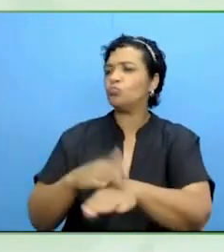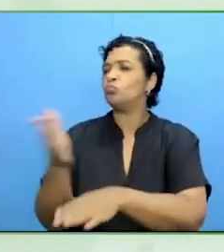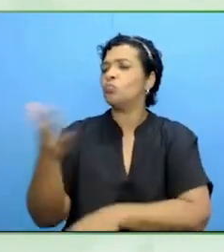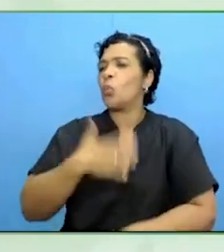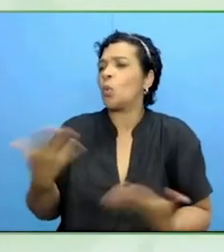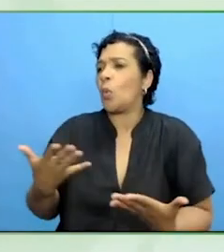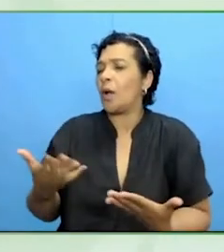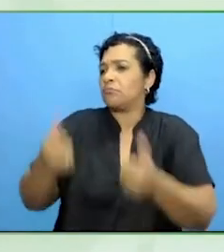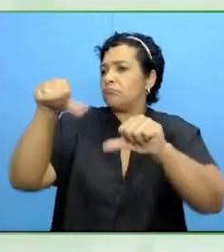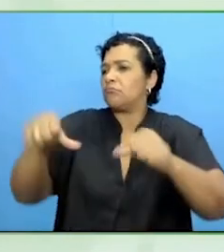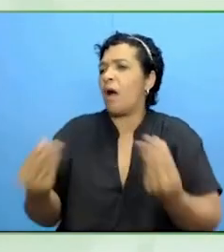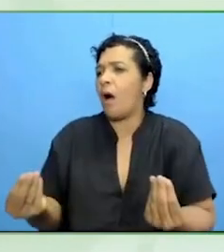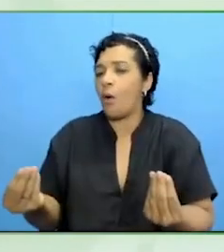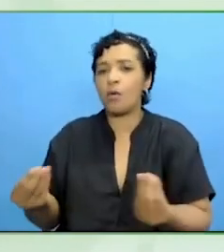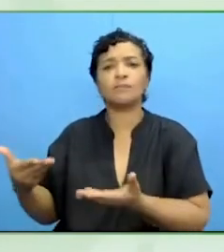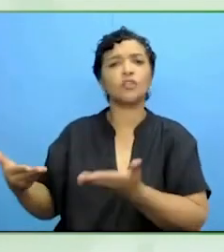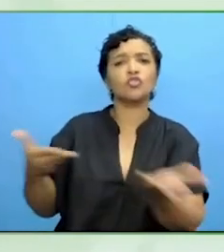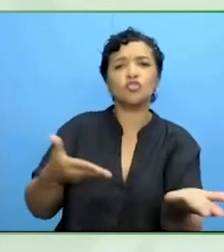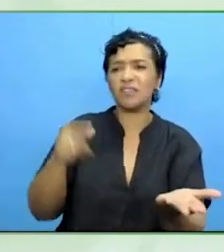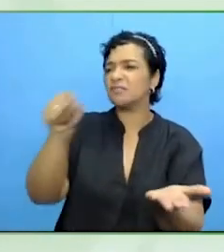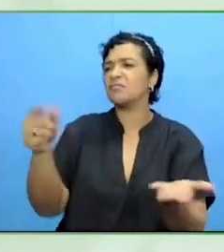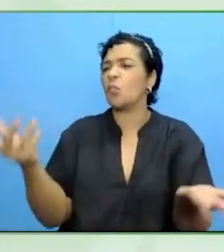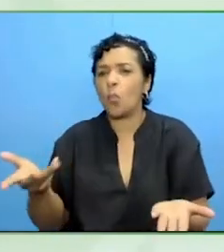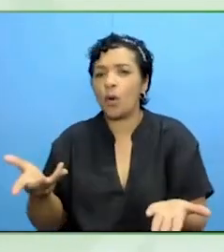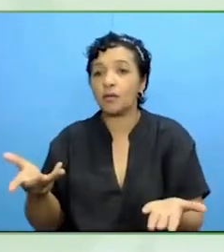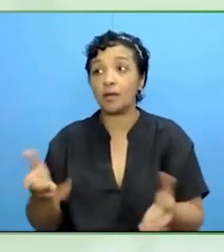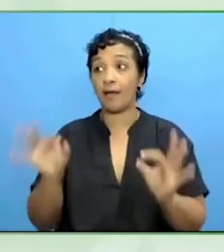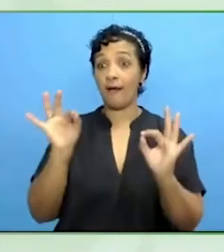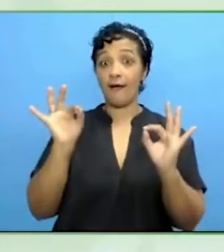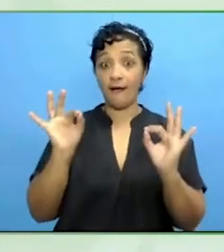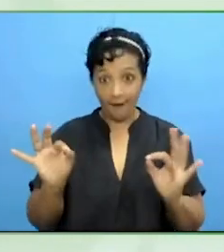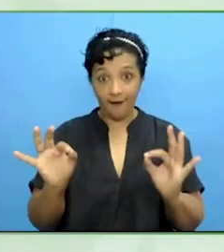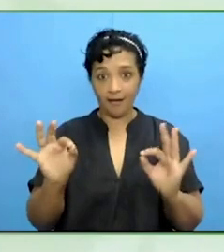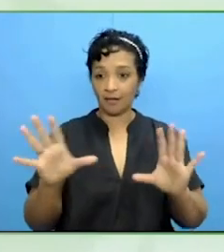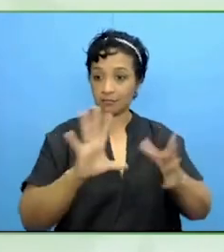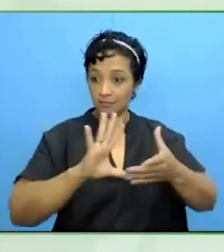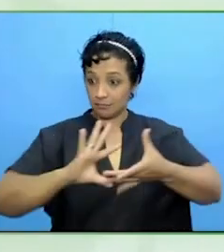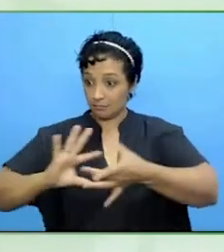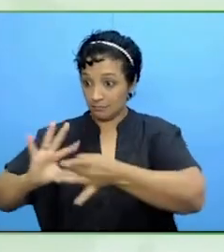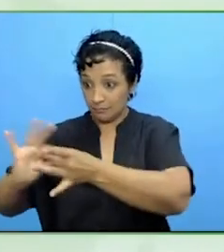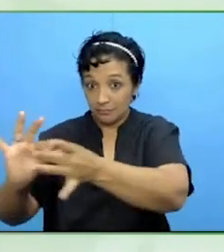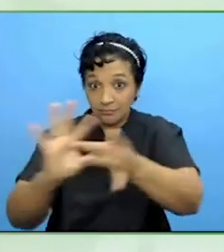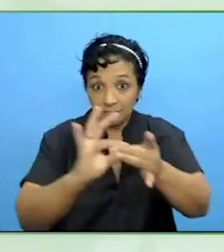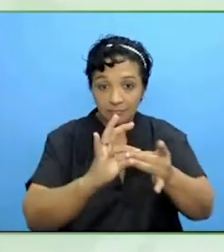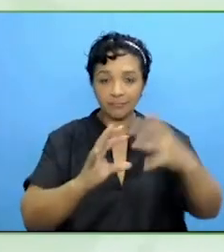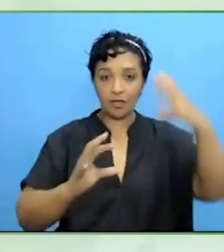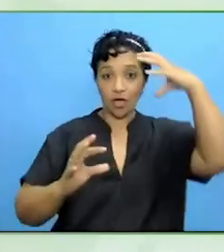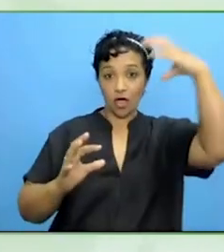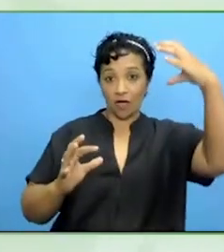If you make that triangle work, authorities, the people themselves,